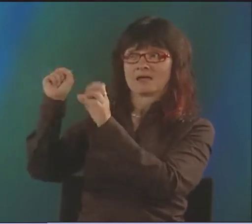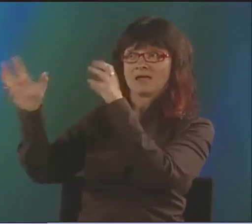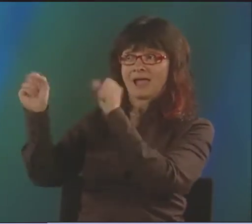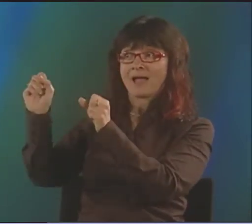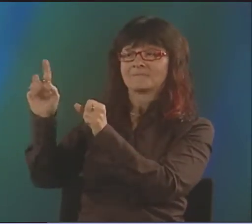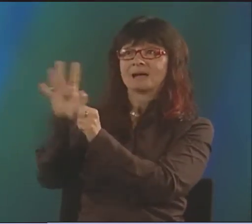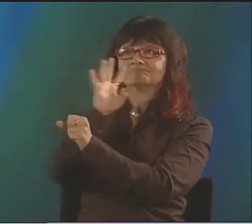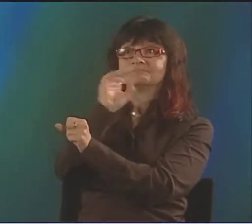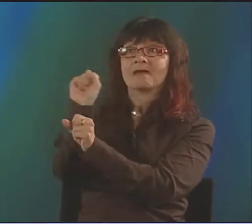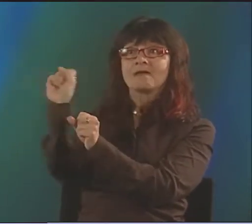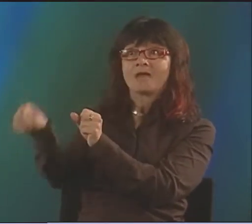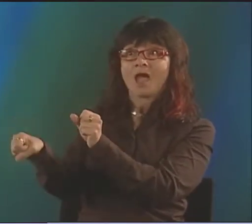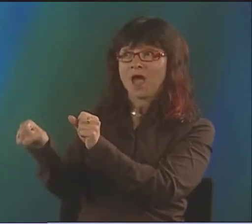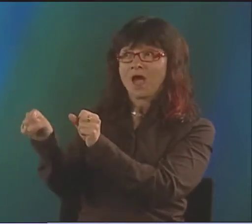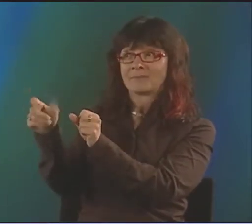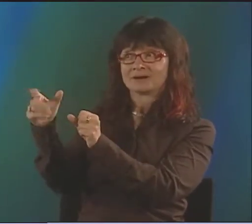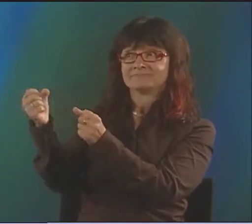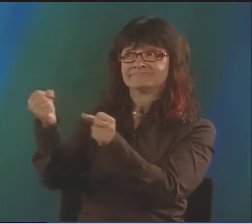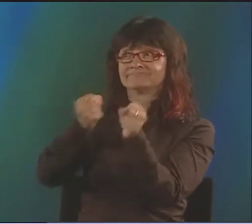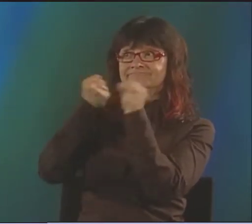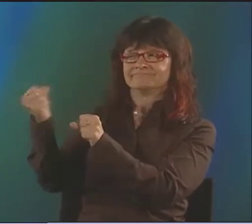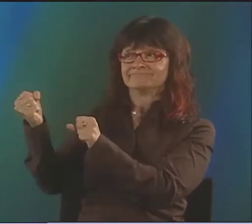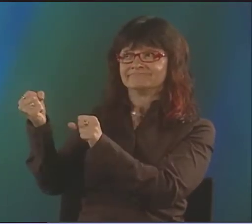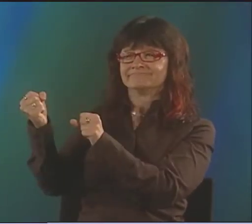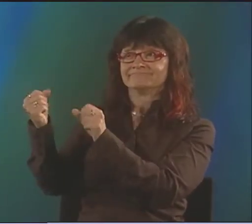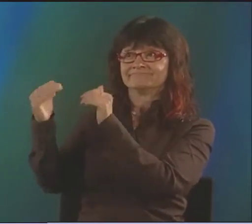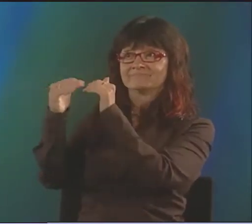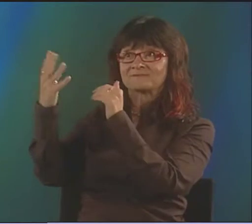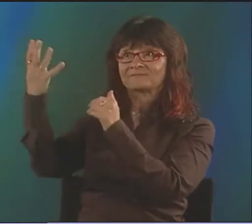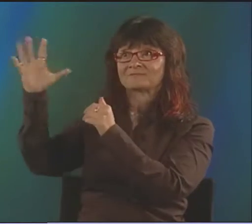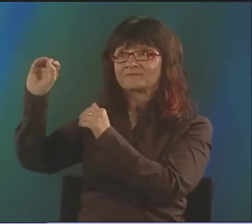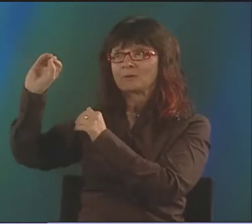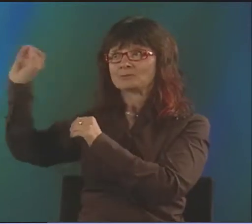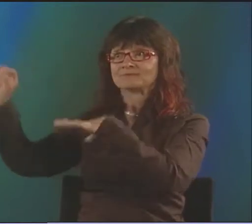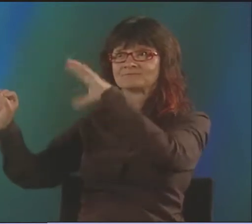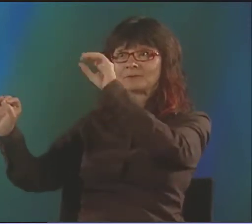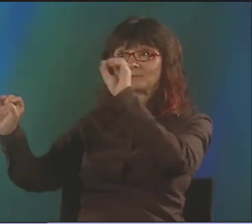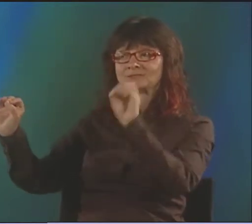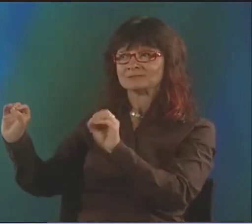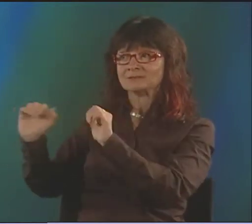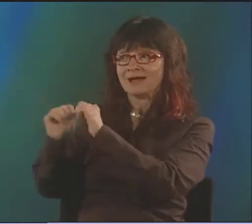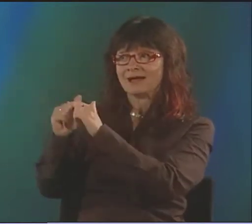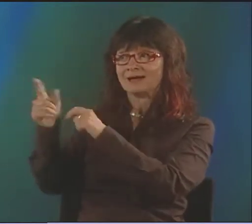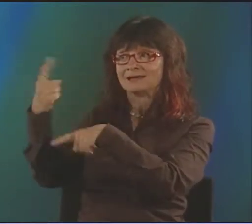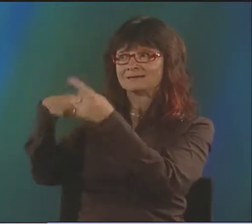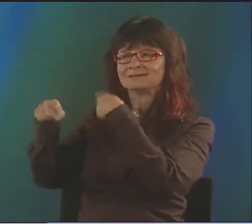WITH COCHLEAR IMPLANTS, I KNOW MANY PEOPLE WHO HAVE THEM AND THEY STILL SIGN AT THE SAME TIME.